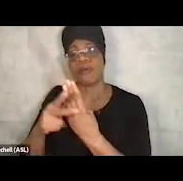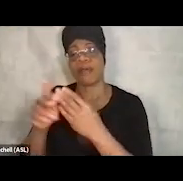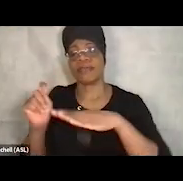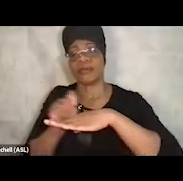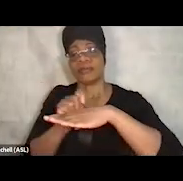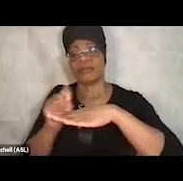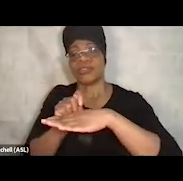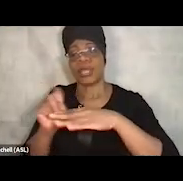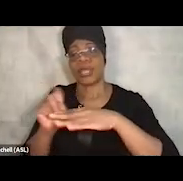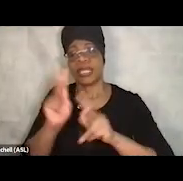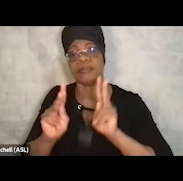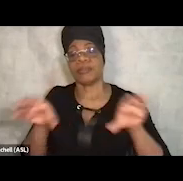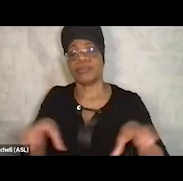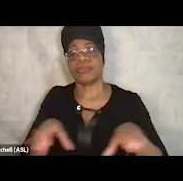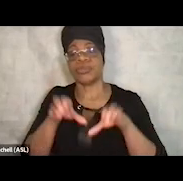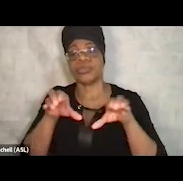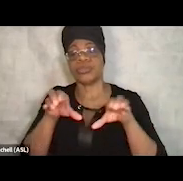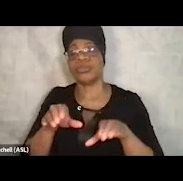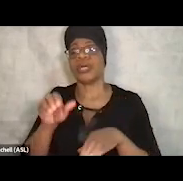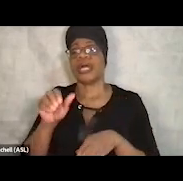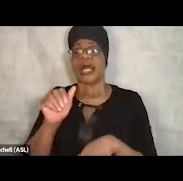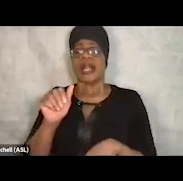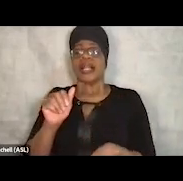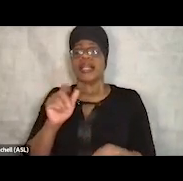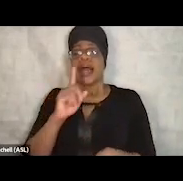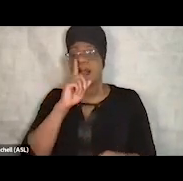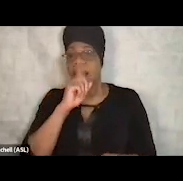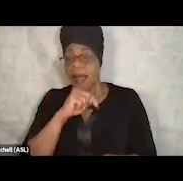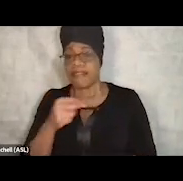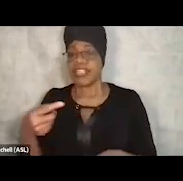you know, artificial insemination of the pigs at the pig farm.